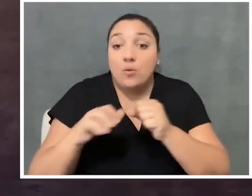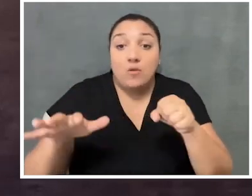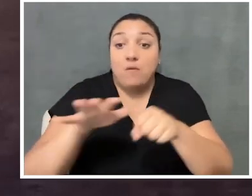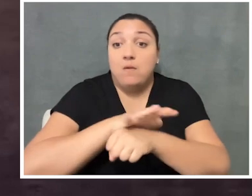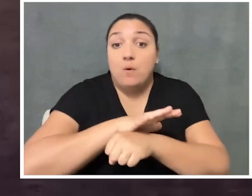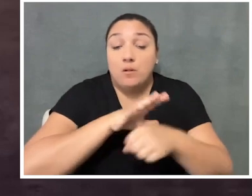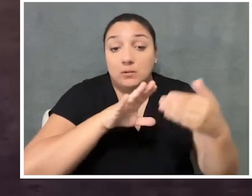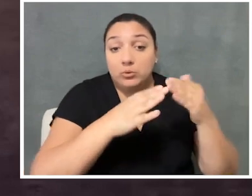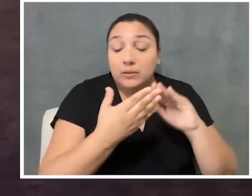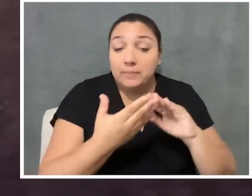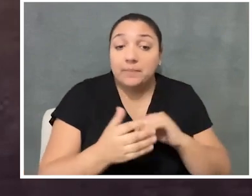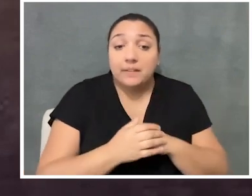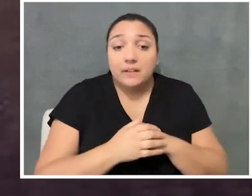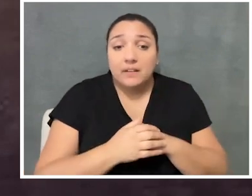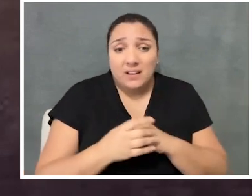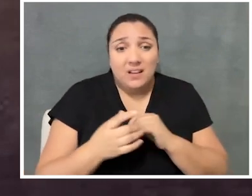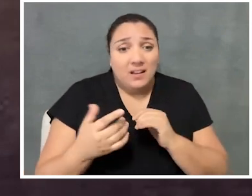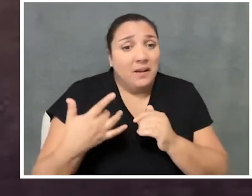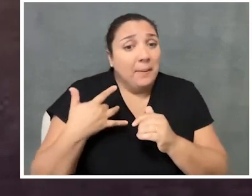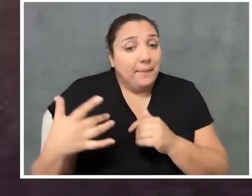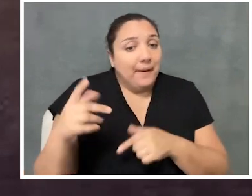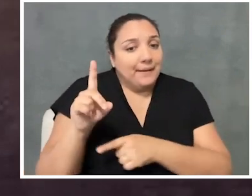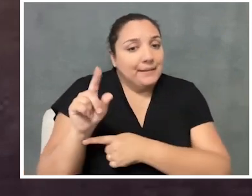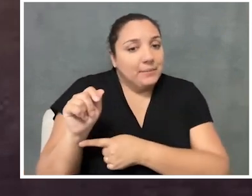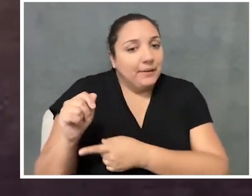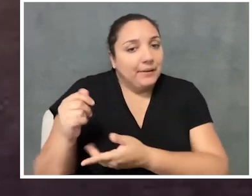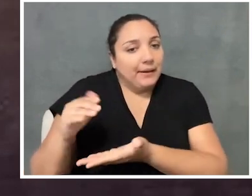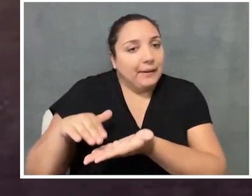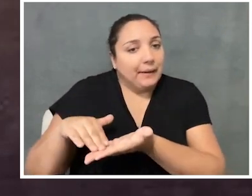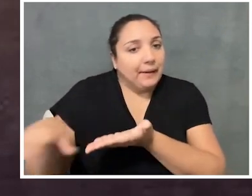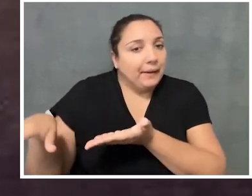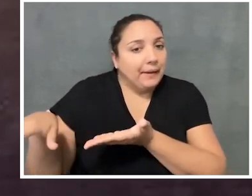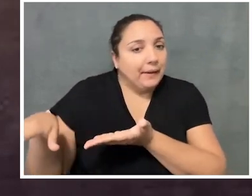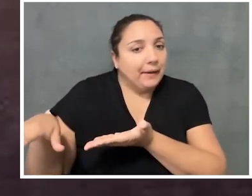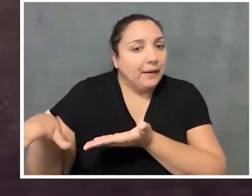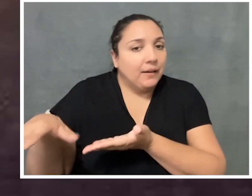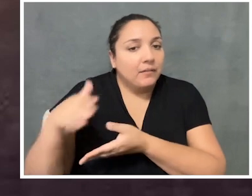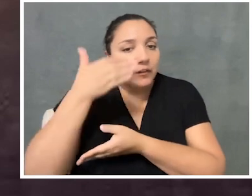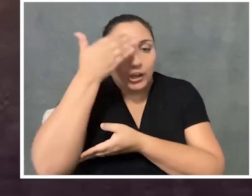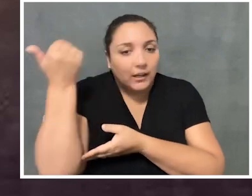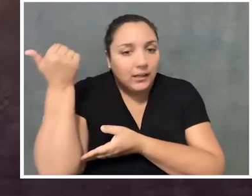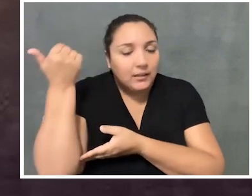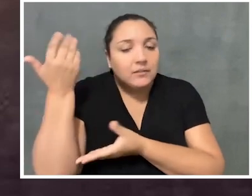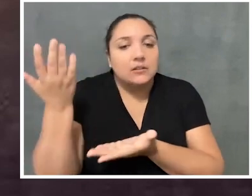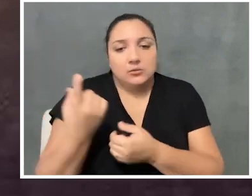And oftentimes, disability is left out of that. And so one of the things that I've been interested in